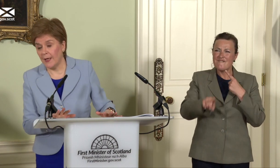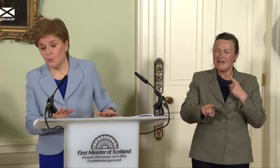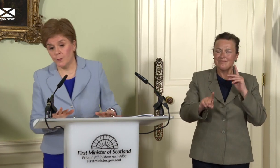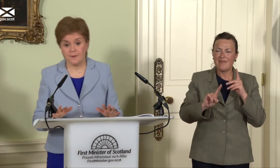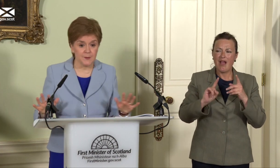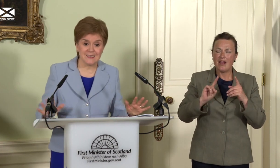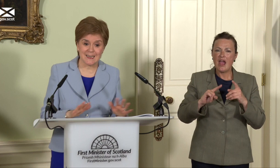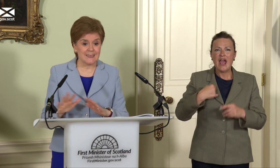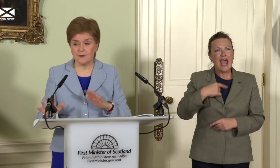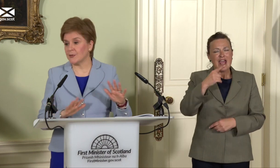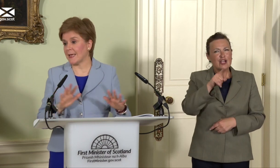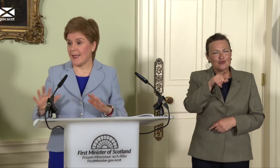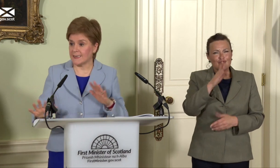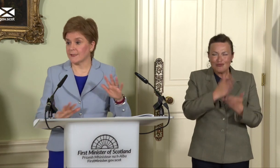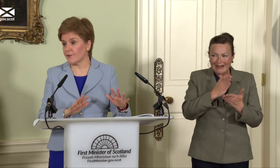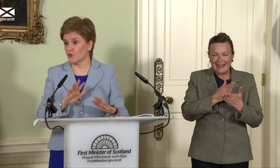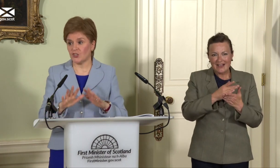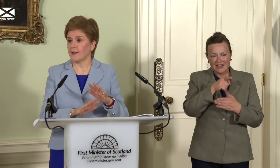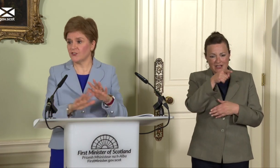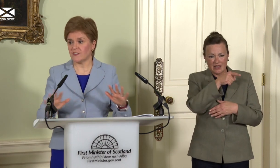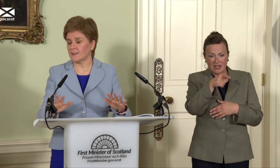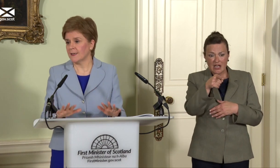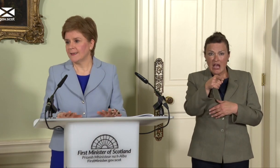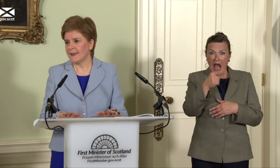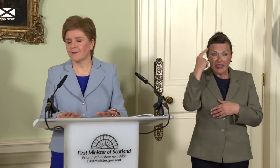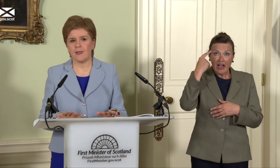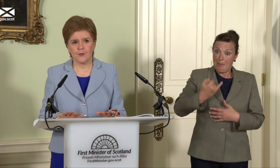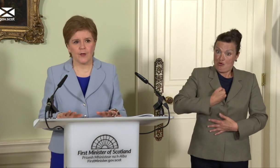would be for me to stand here and pretend that there’s not challenges to navigate through.